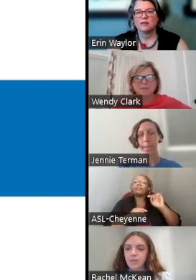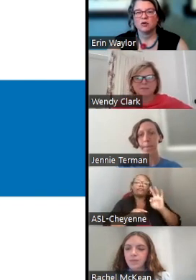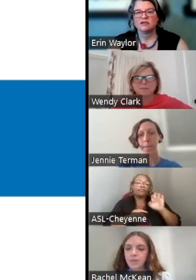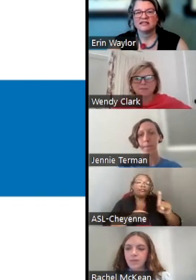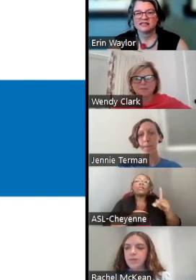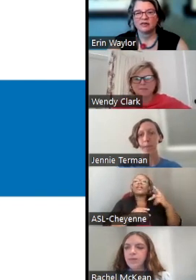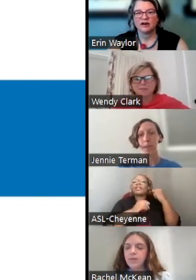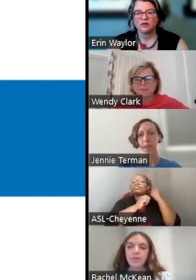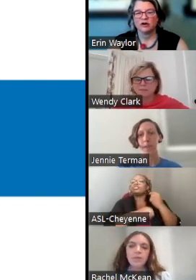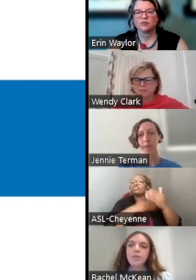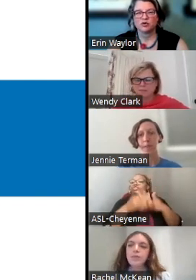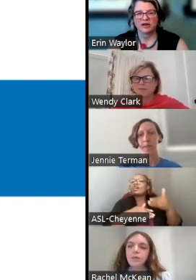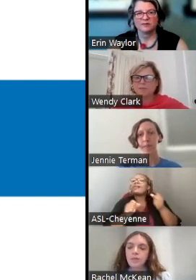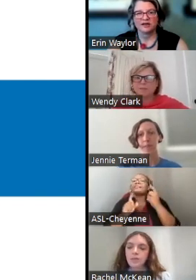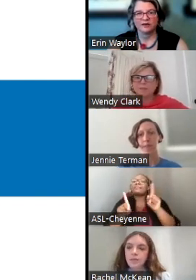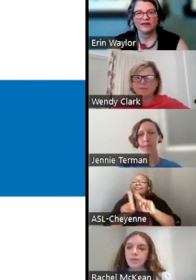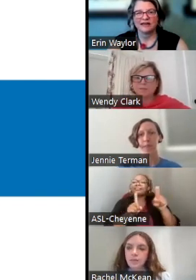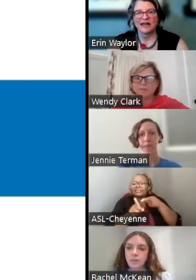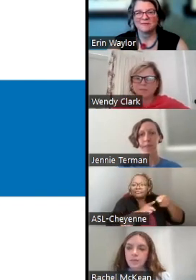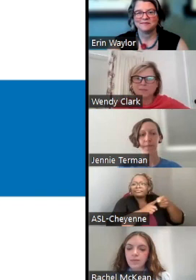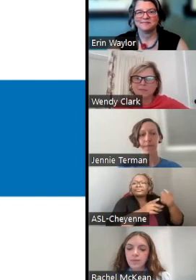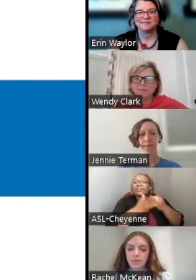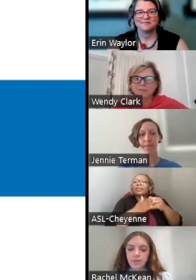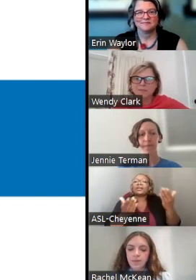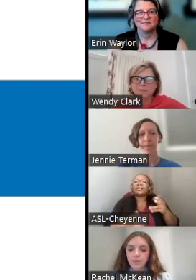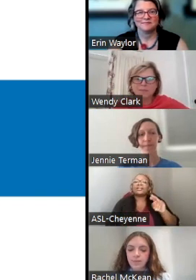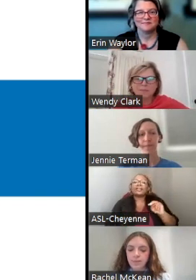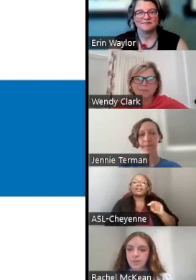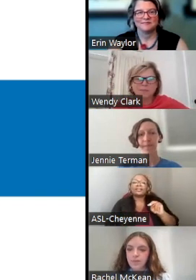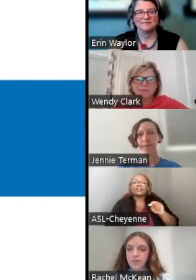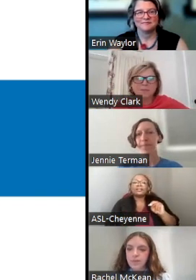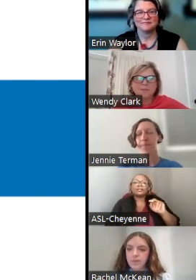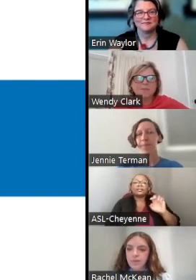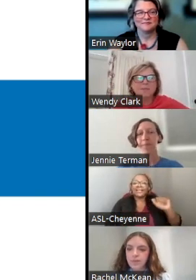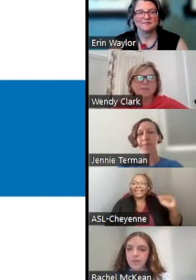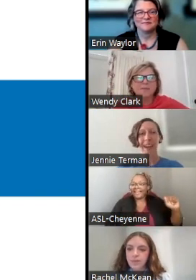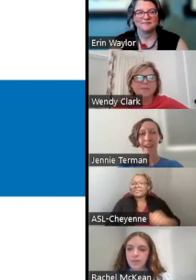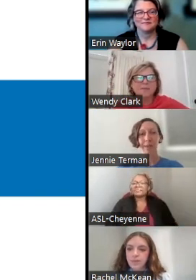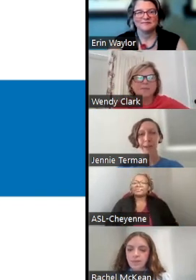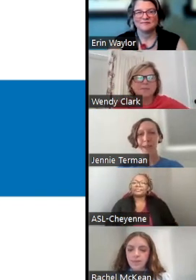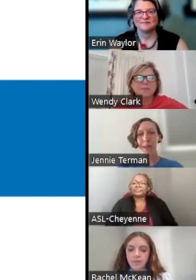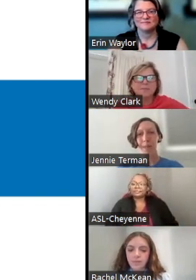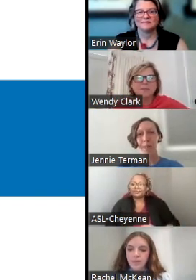AND MULTI-DISCIPLINARY WORKS PROGRAMS HERE AT THE NEA. HI EVERYONE.